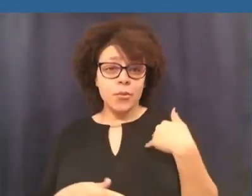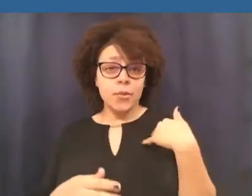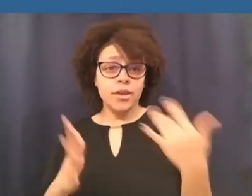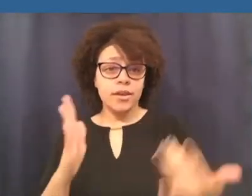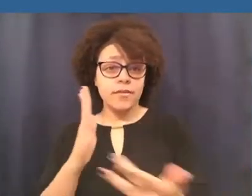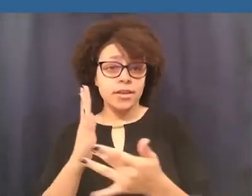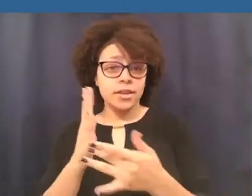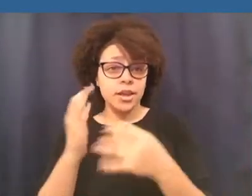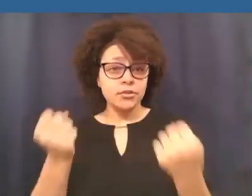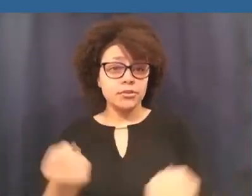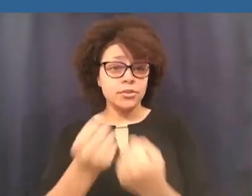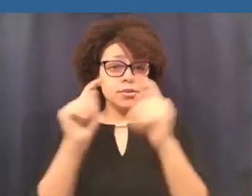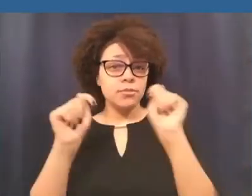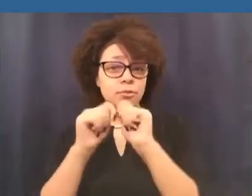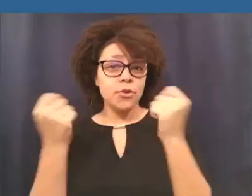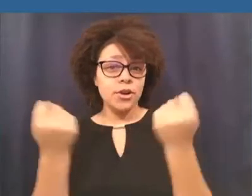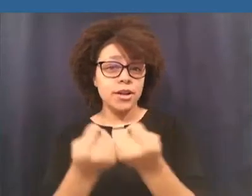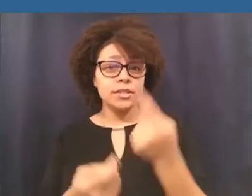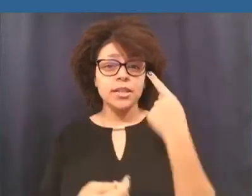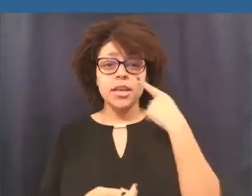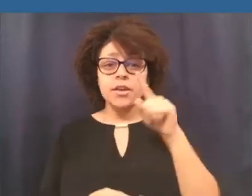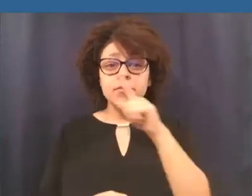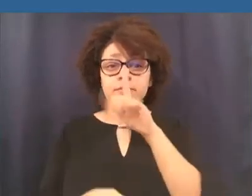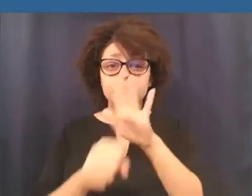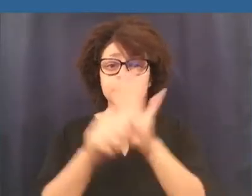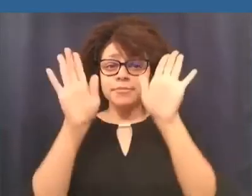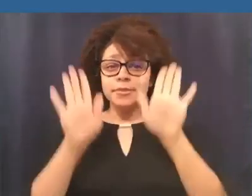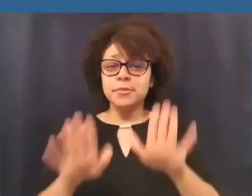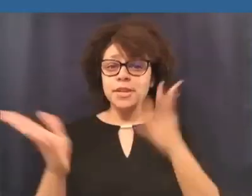amazing service and tech support in almost all time zones?